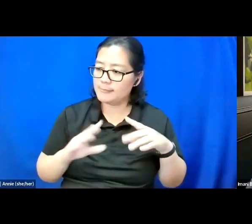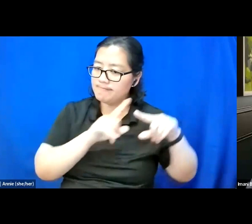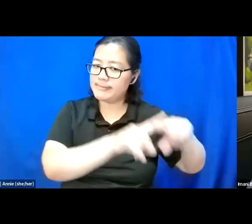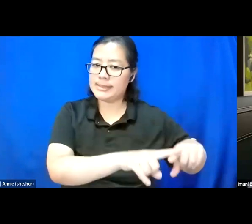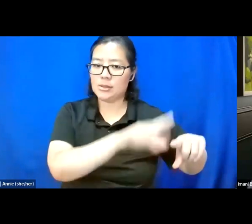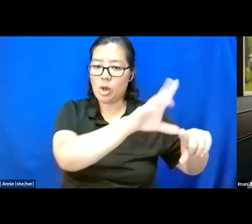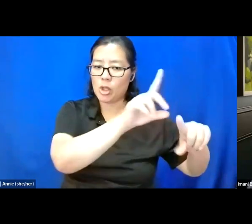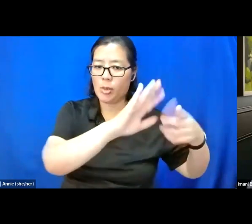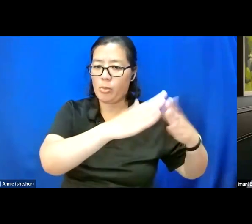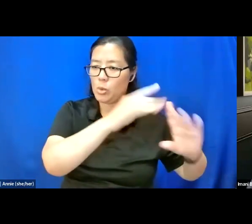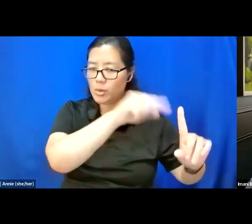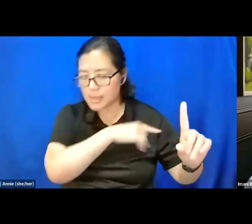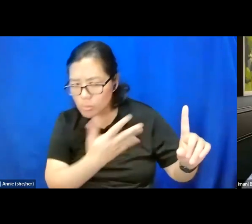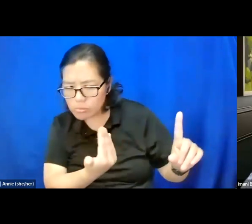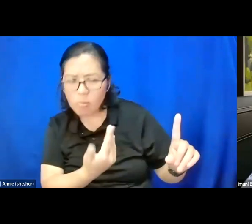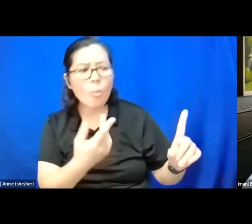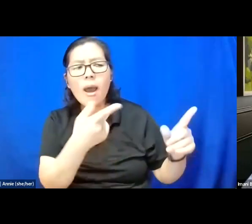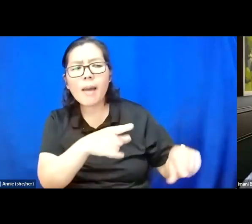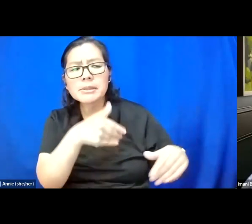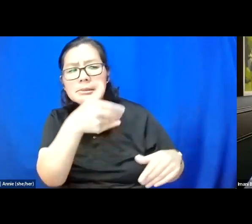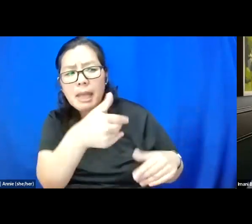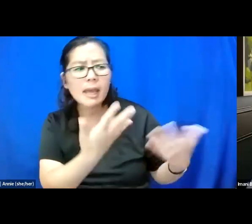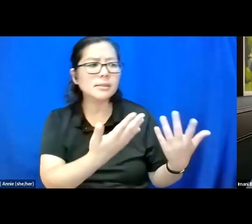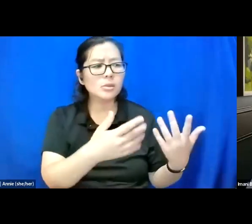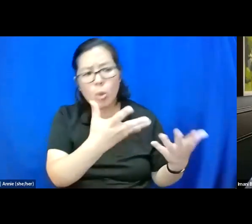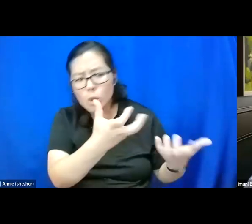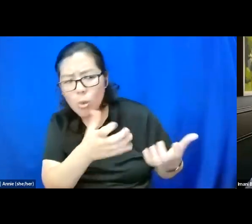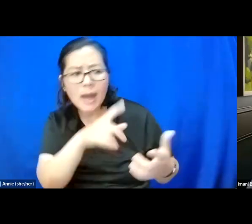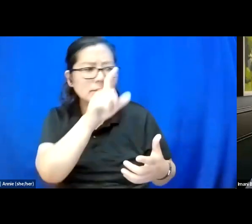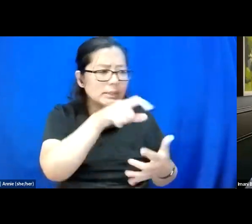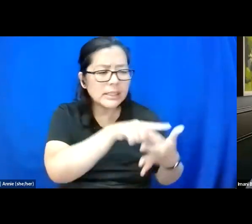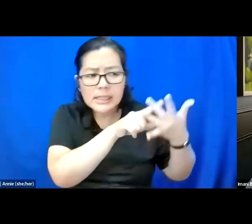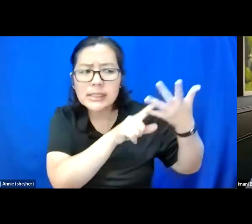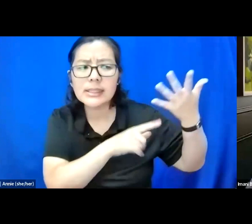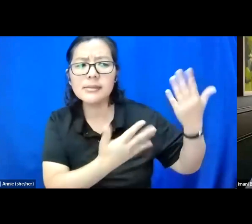about what needs to happen next and what people want you to --